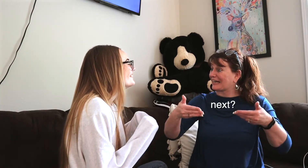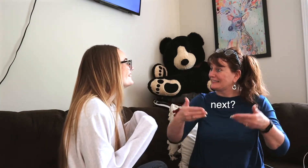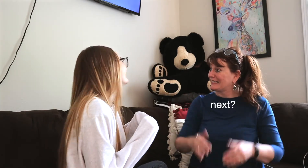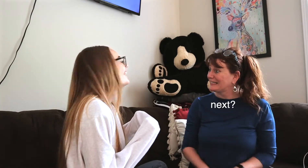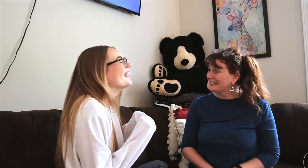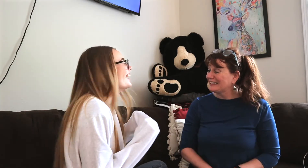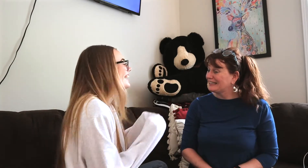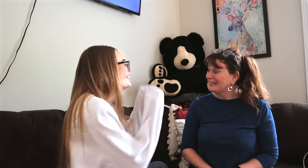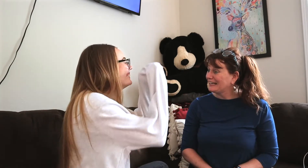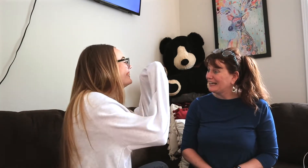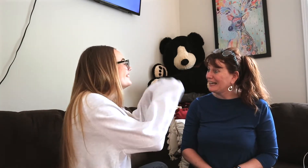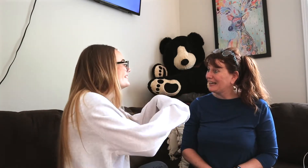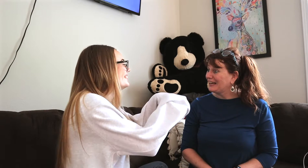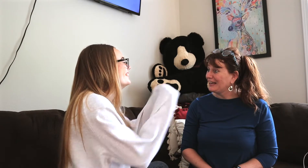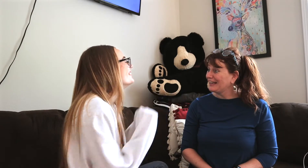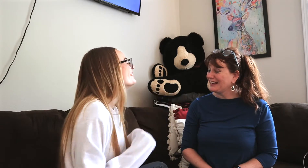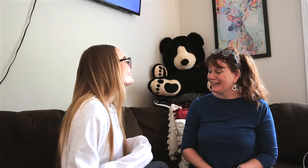uh-uh *giggling*